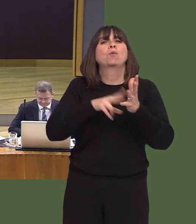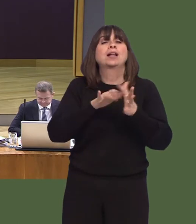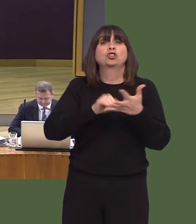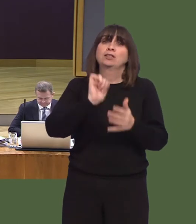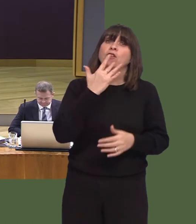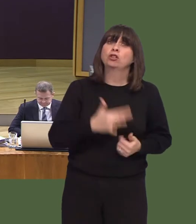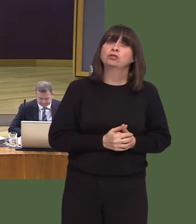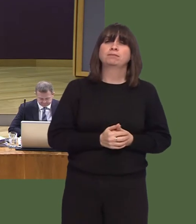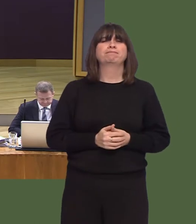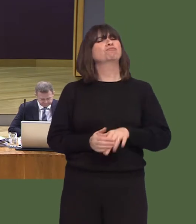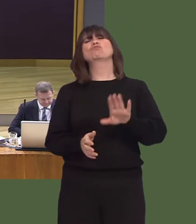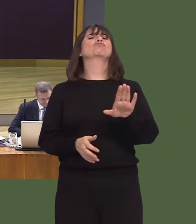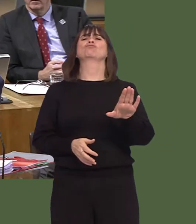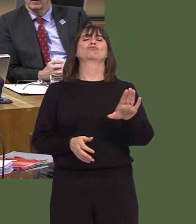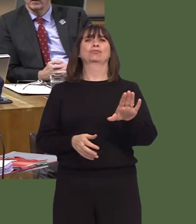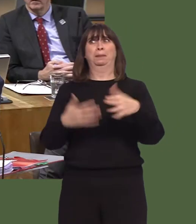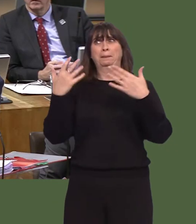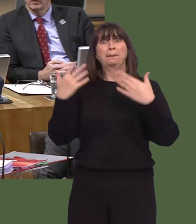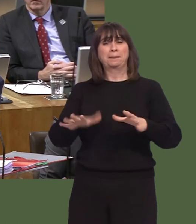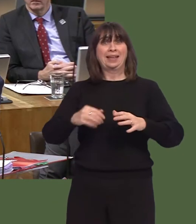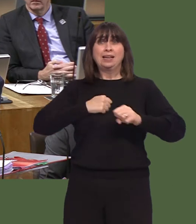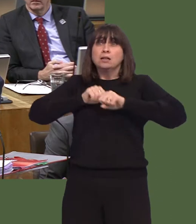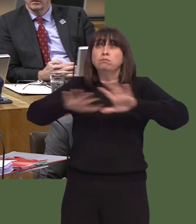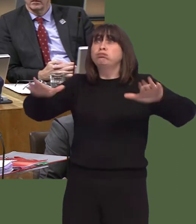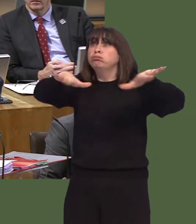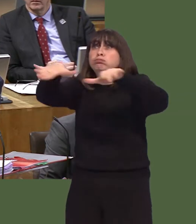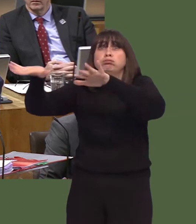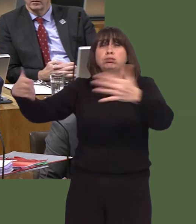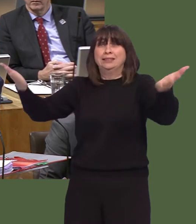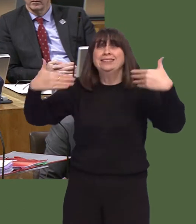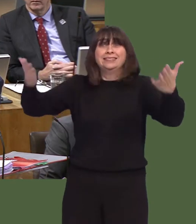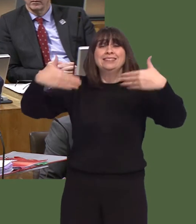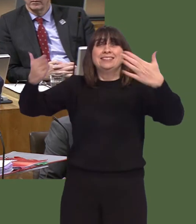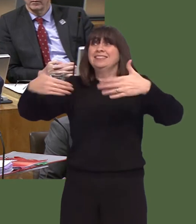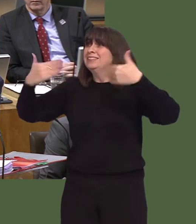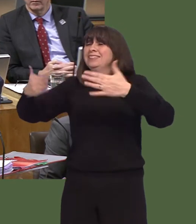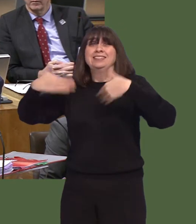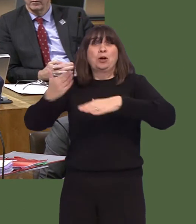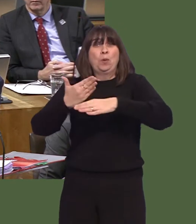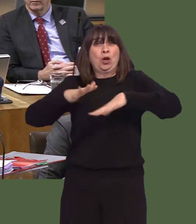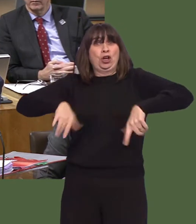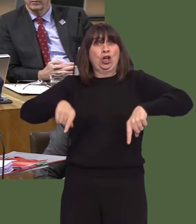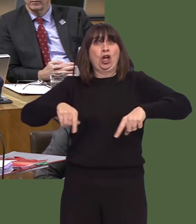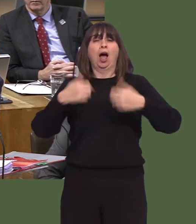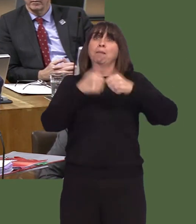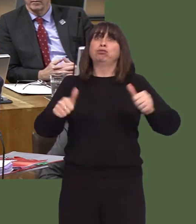Carwyn Jones AM: Far from it. We see that the recruitment campaign that we have put in place has been very successful in recruiting doctors.